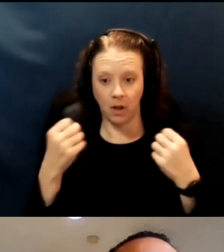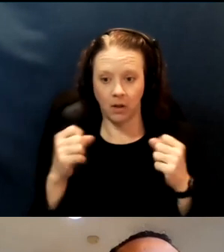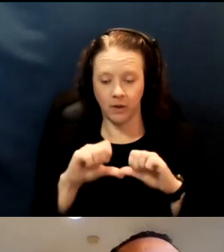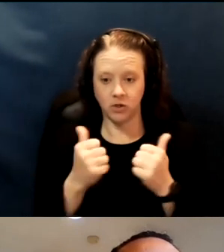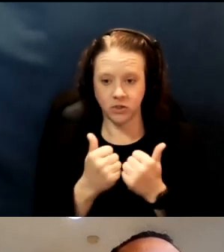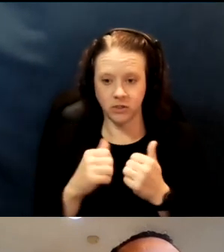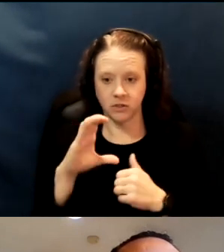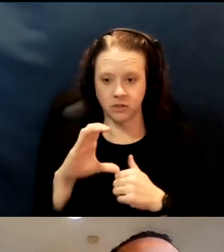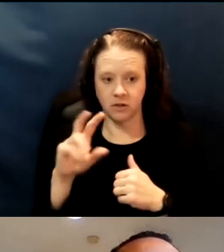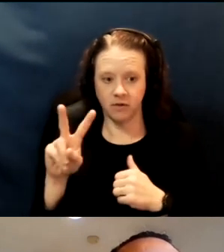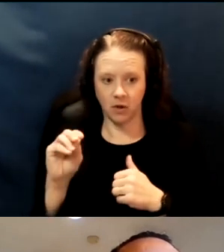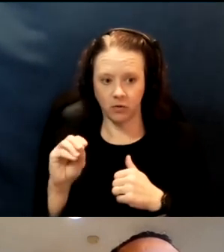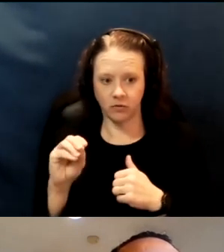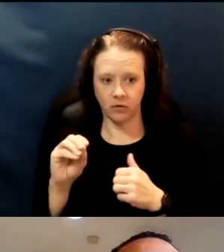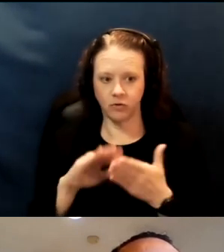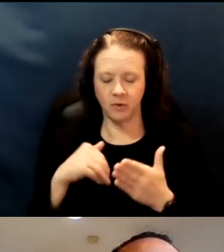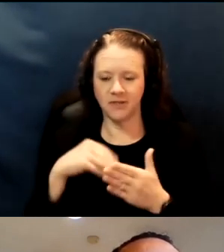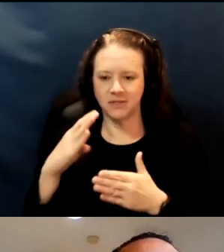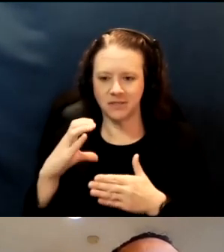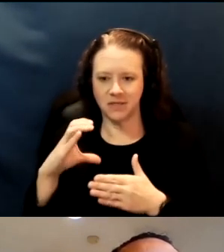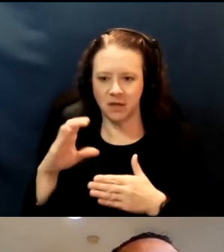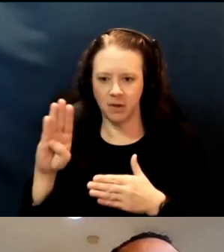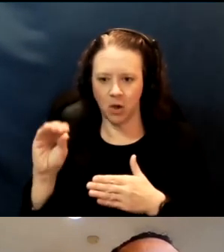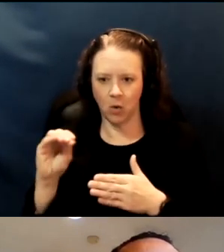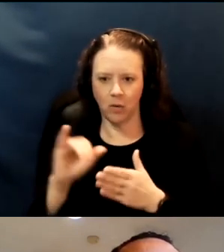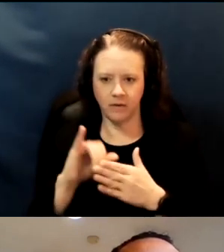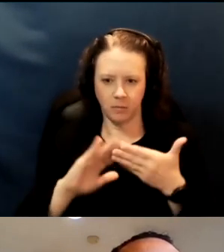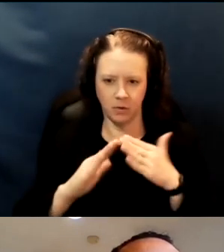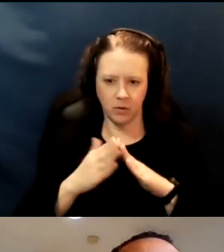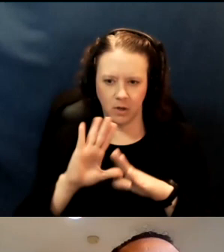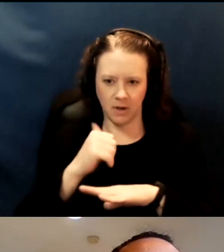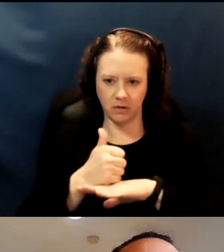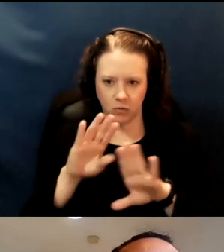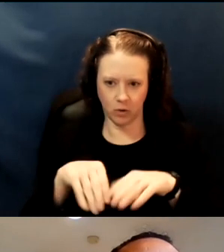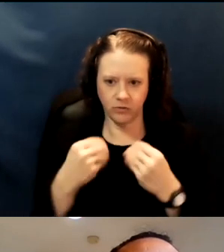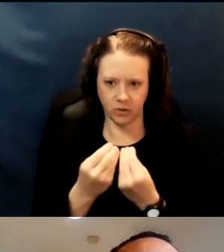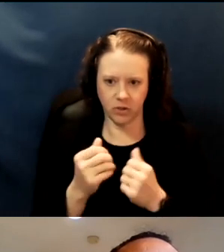CVS, that's community based organizations, as well as other types of vendors